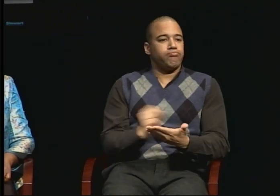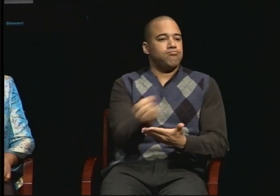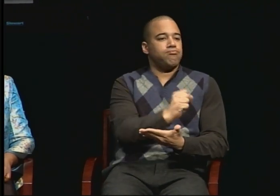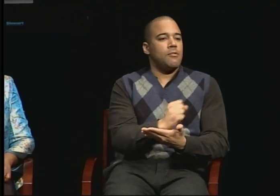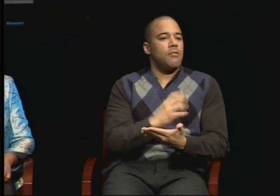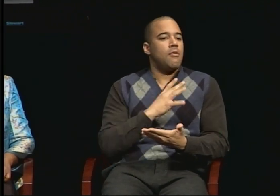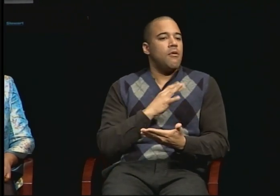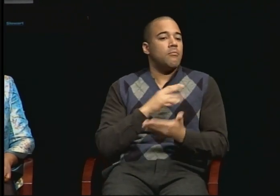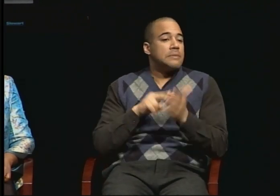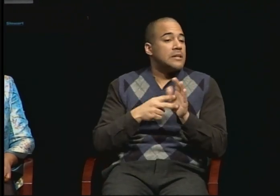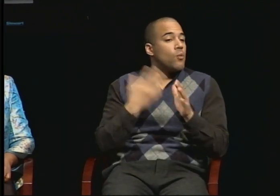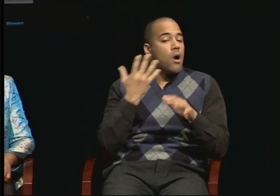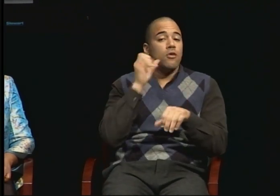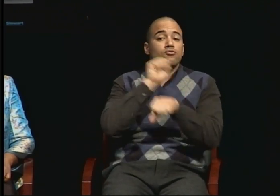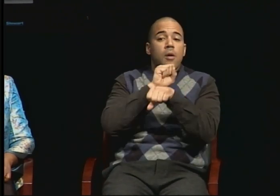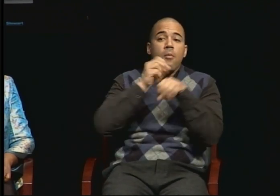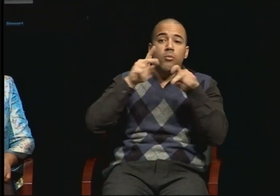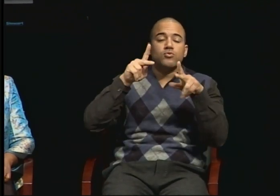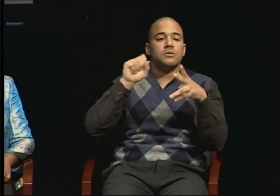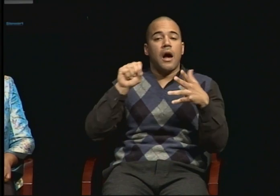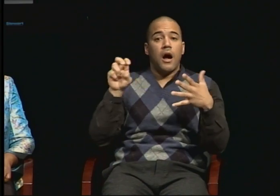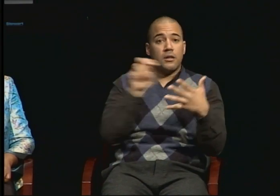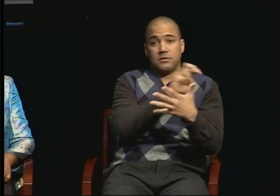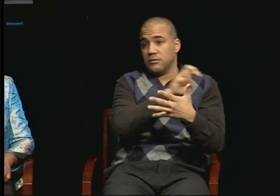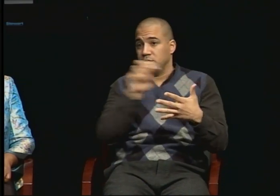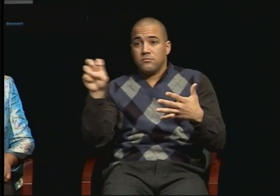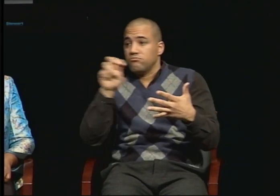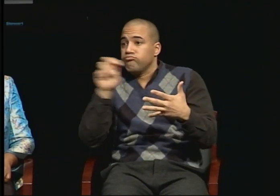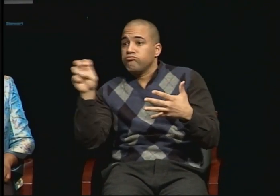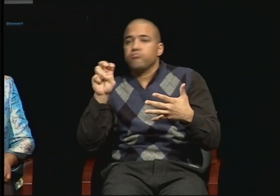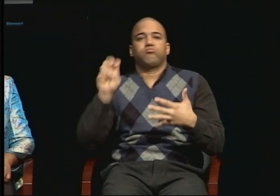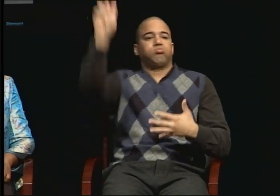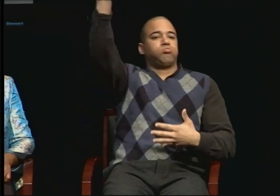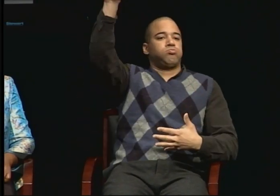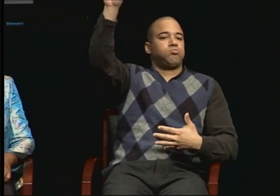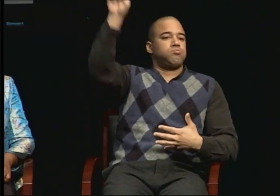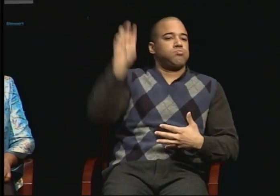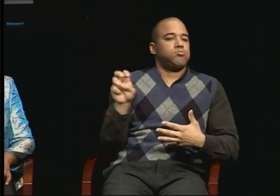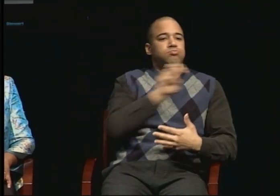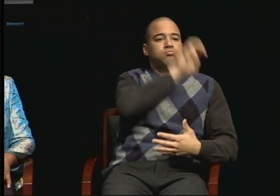you want to and to excel without even thinking about it. So that's the reason to get a PhD.